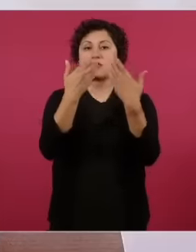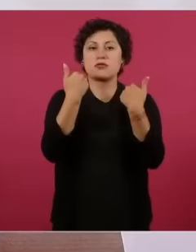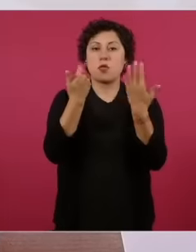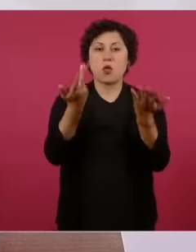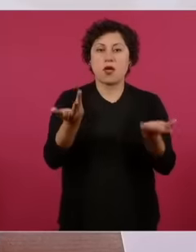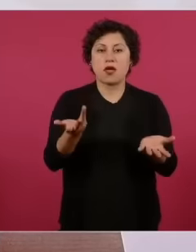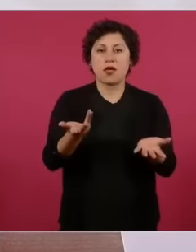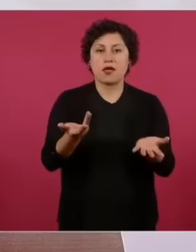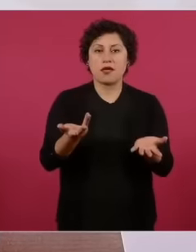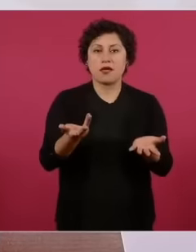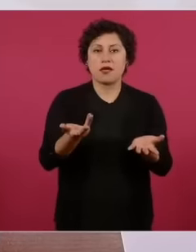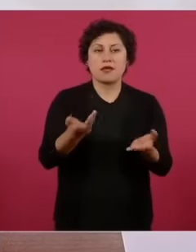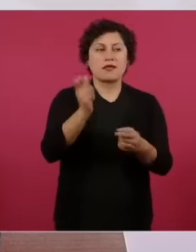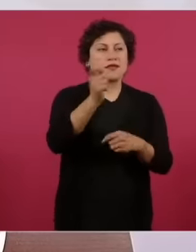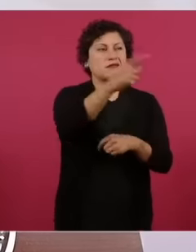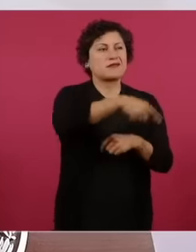then we need to change